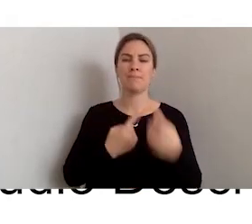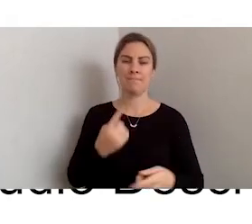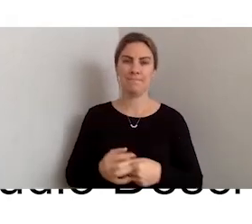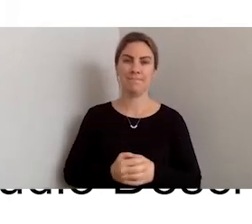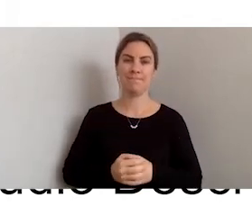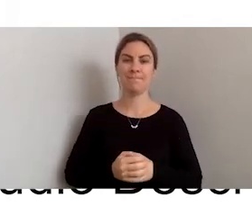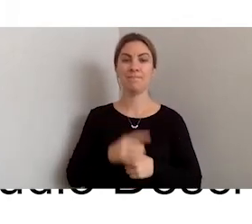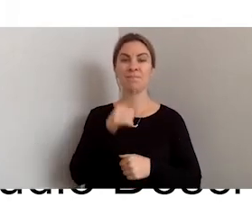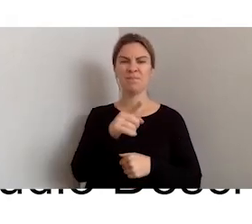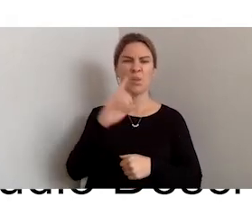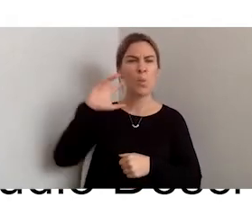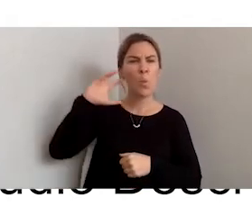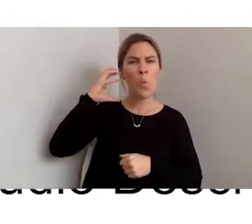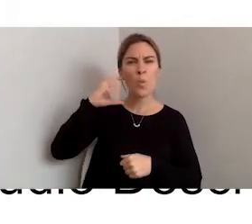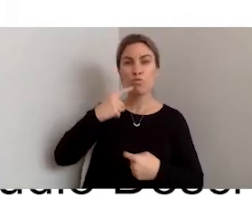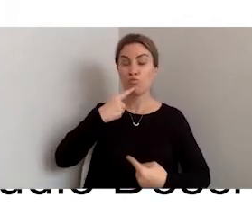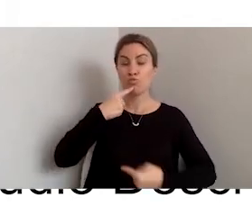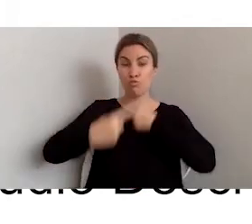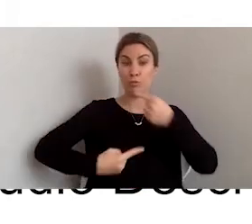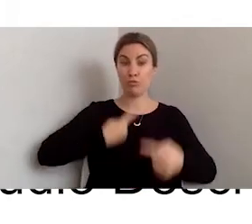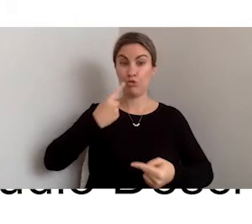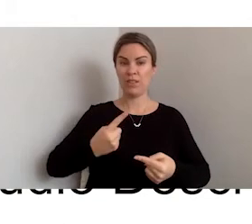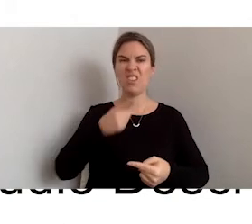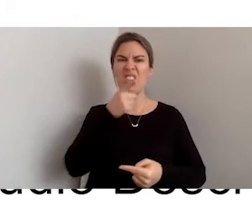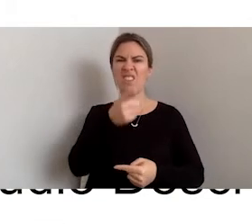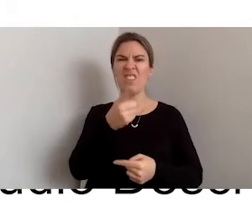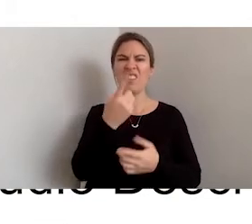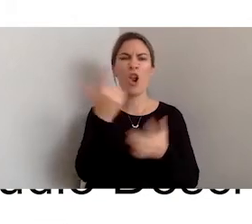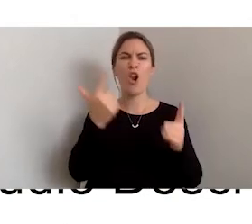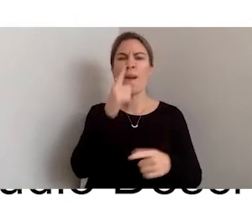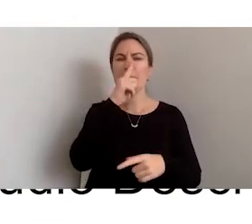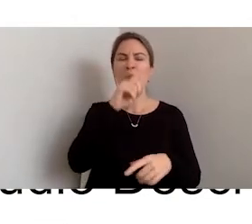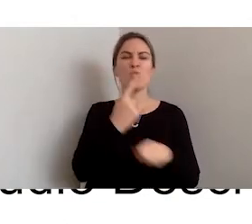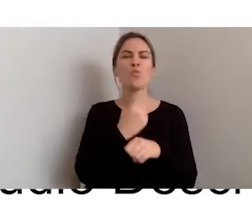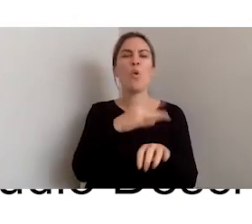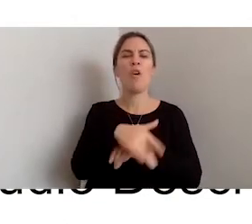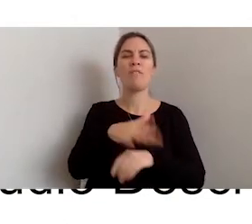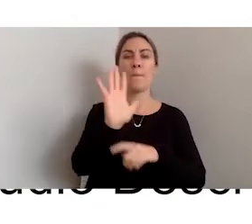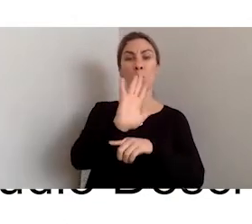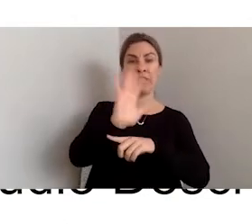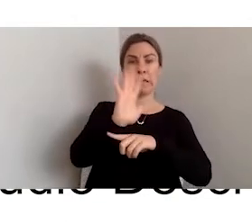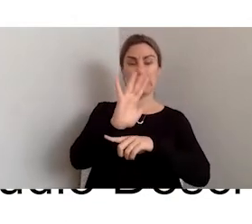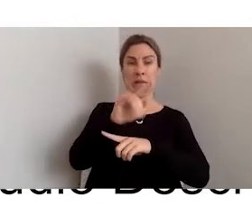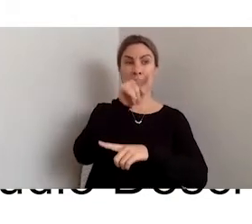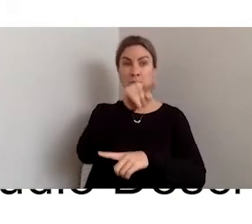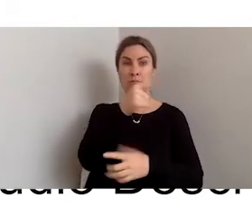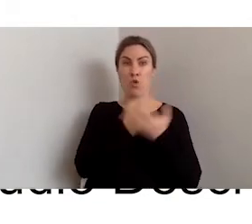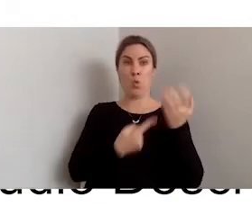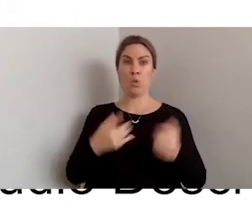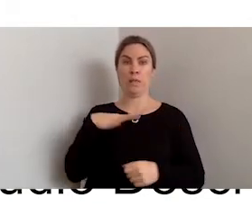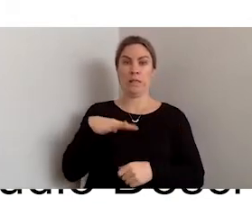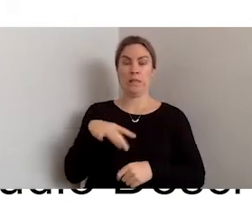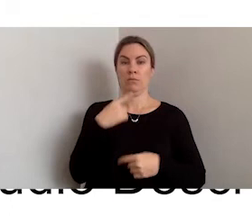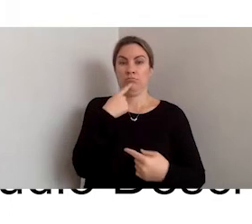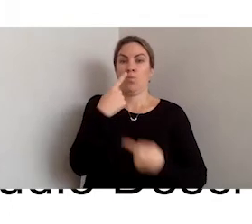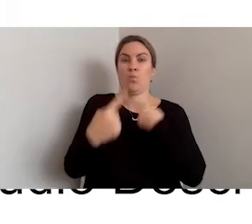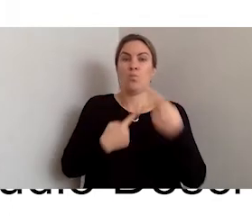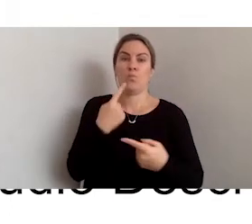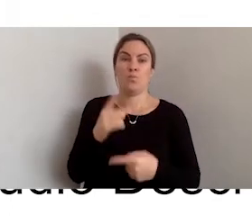that is used to describe movies and films and longer content like that.